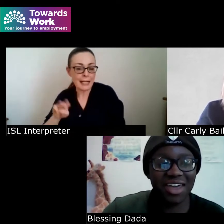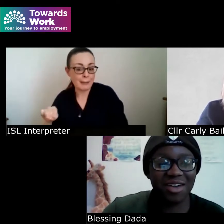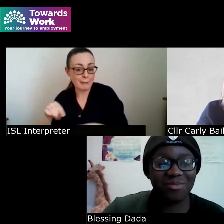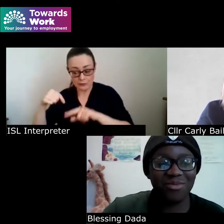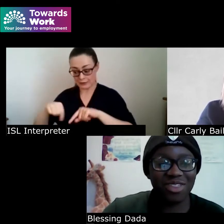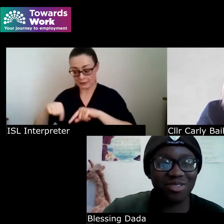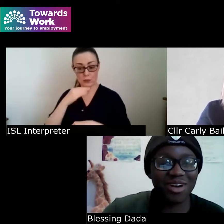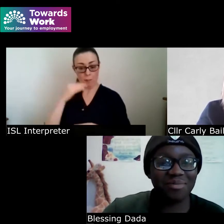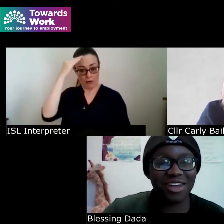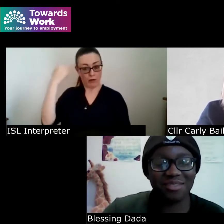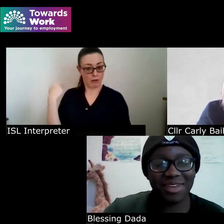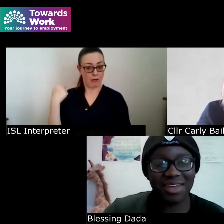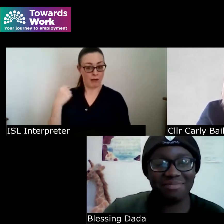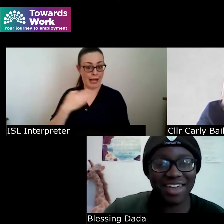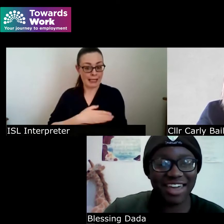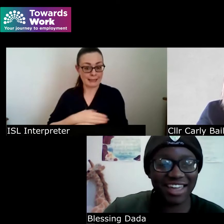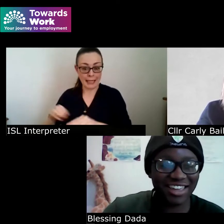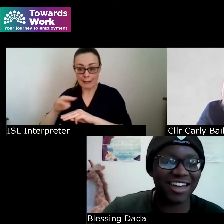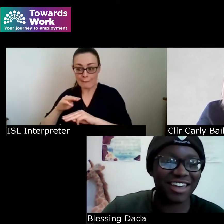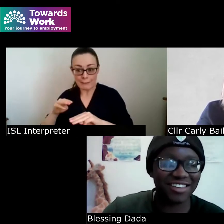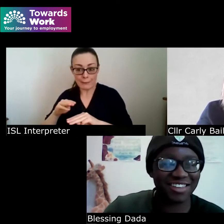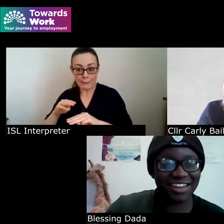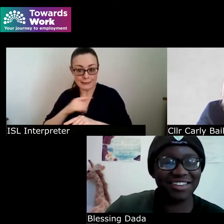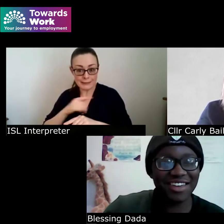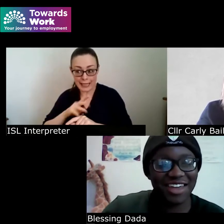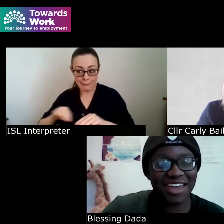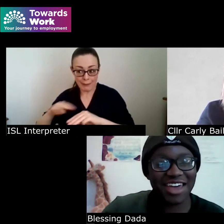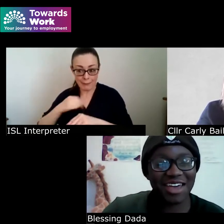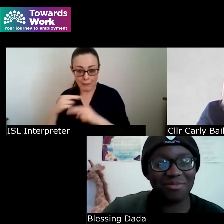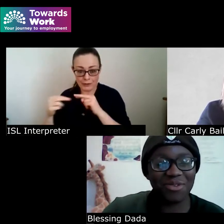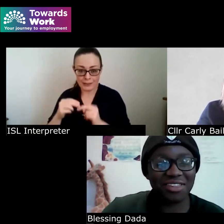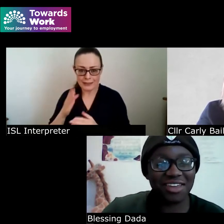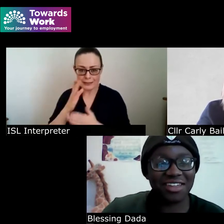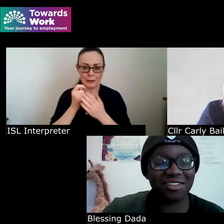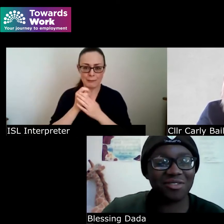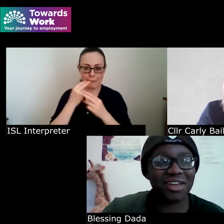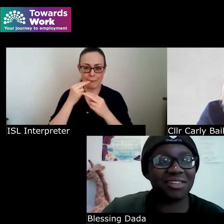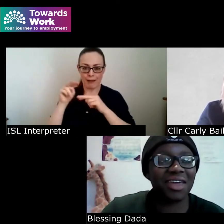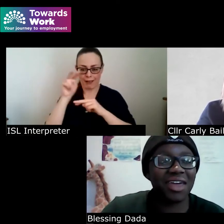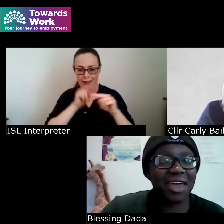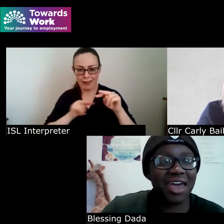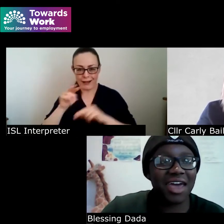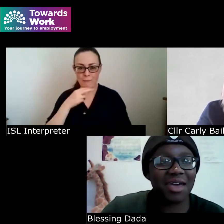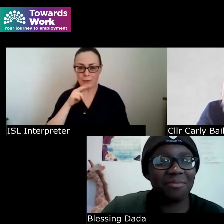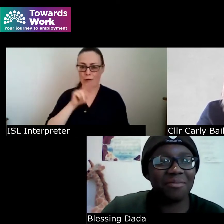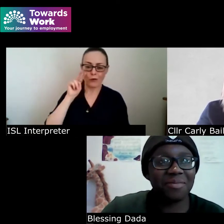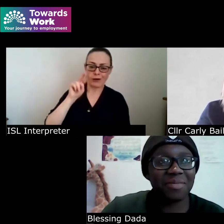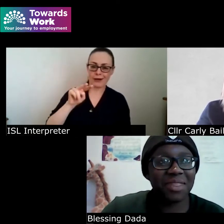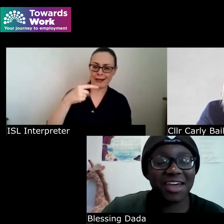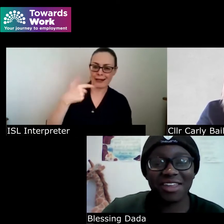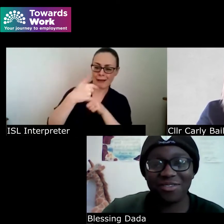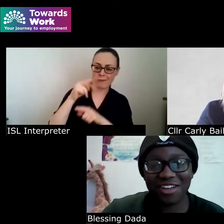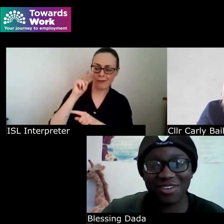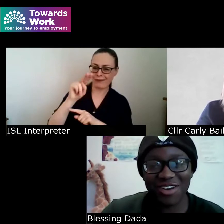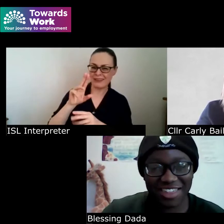and which is why I might not be making eye contact um with the screen um and I forgot the question